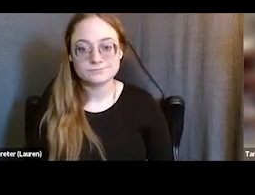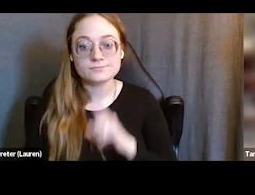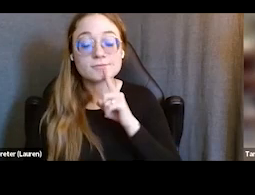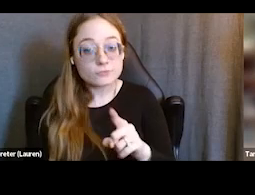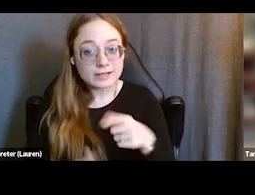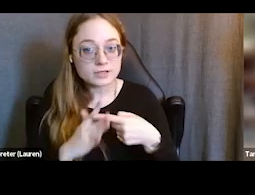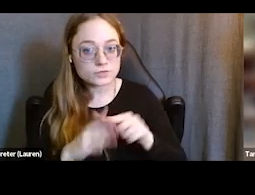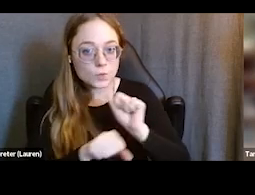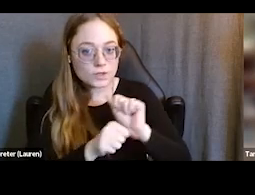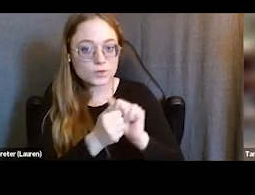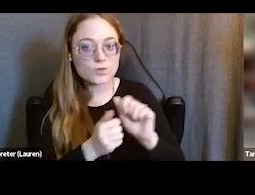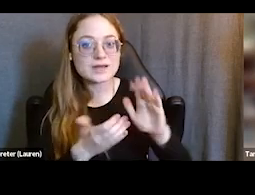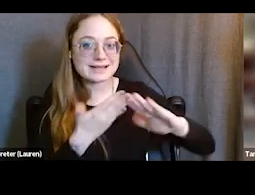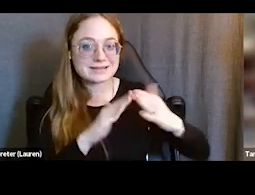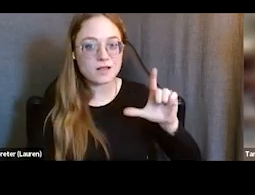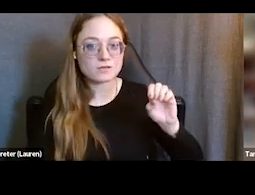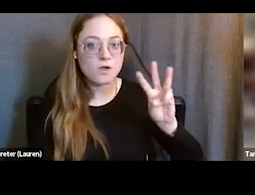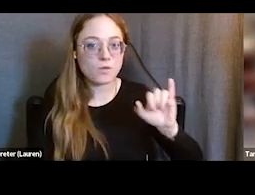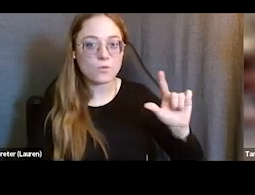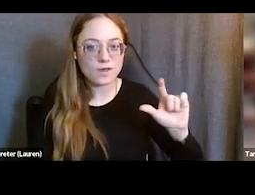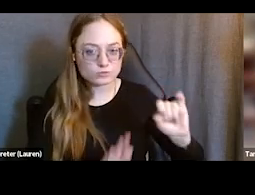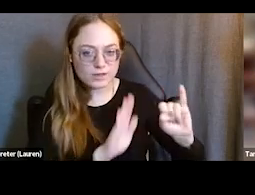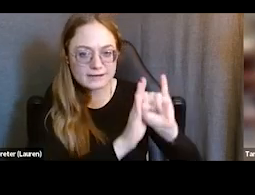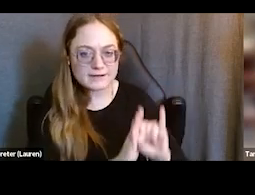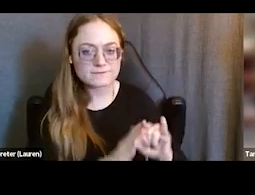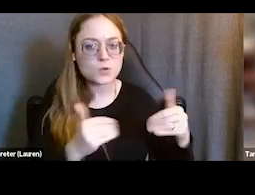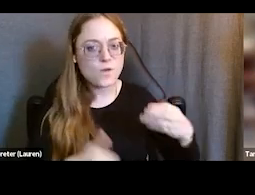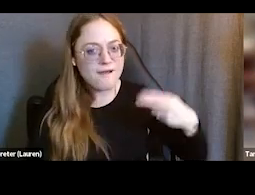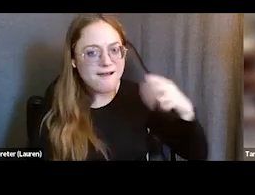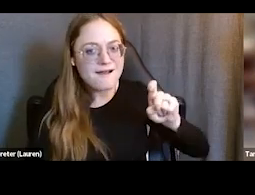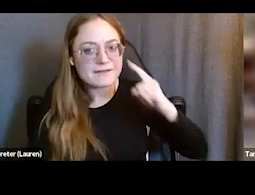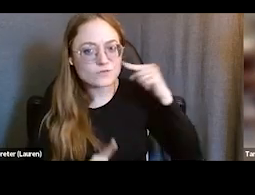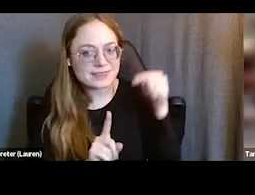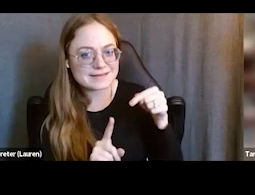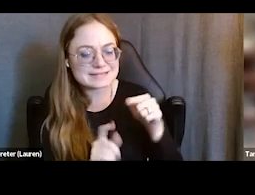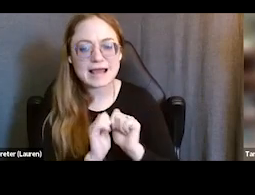with the City of Lowell at the time to identify if there's such a high need for this, how can we really make this something